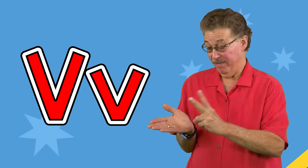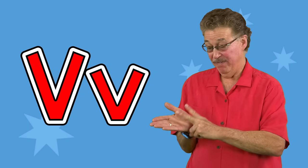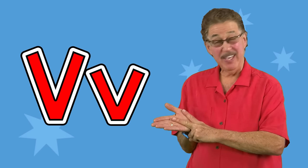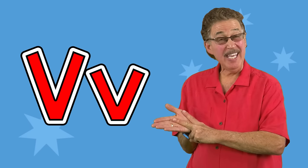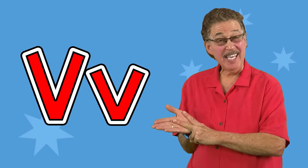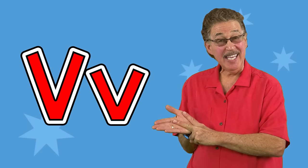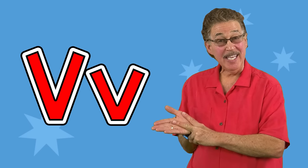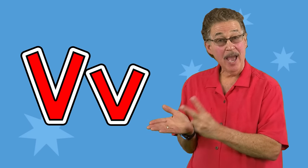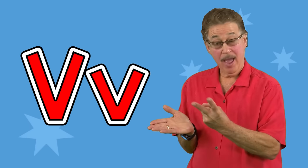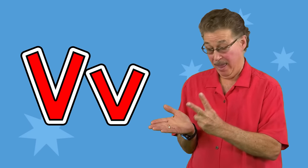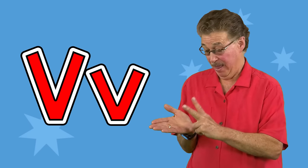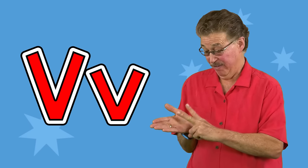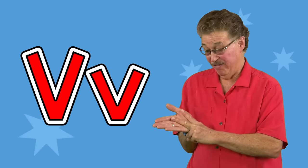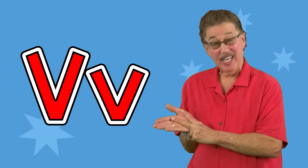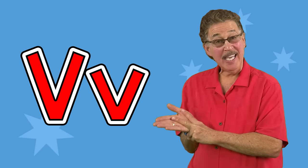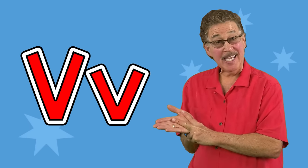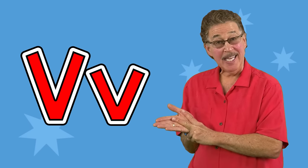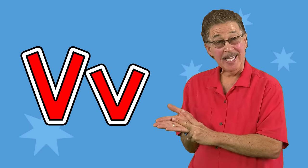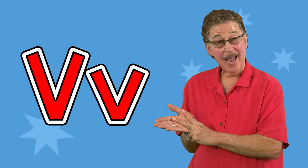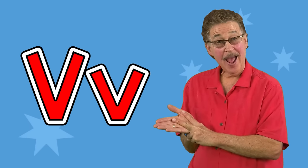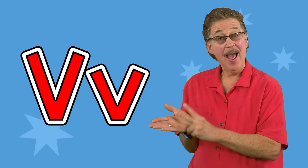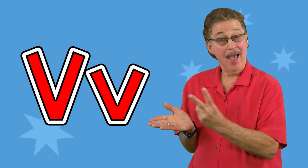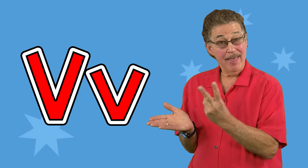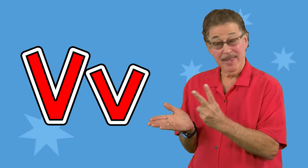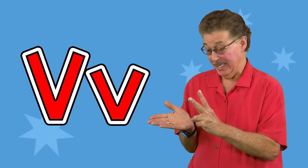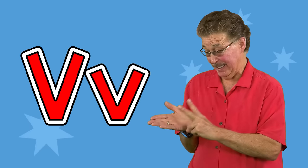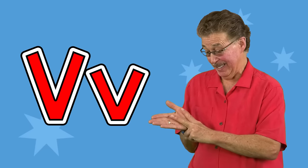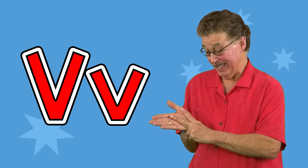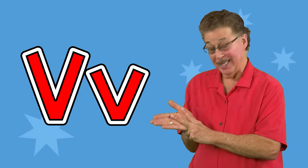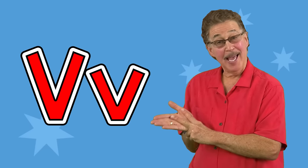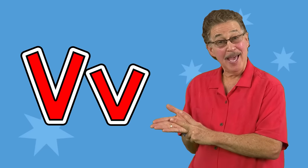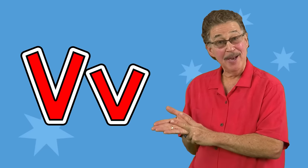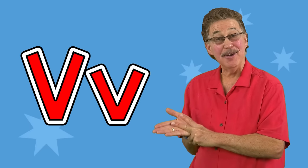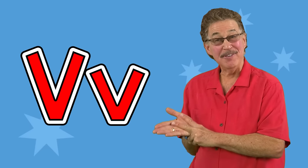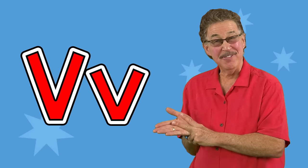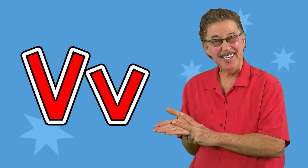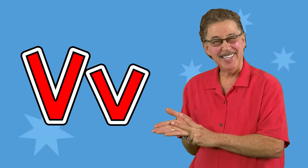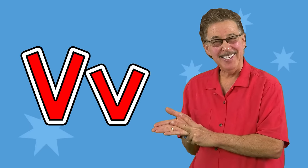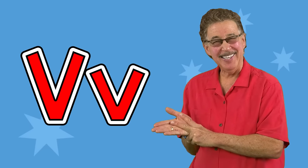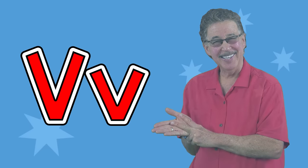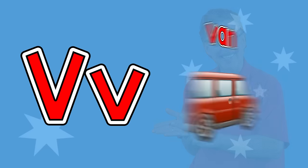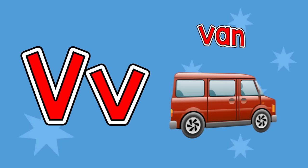V, v, this is the letter v